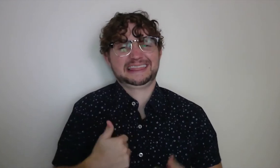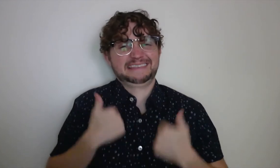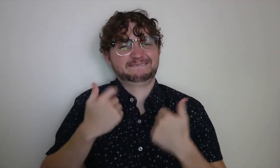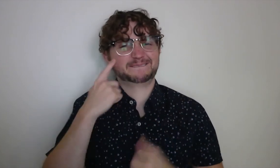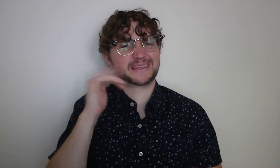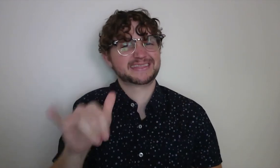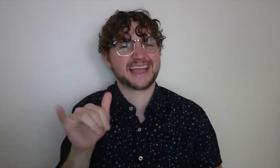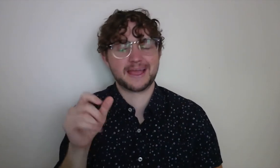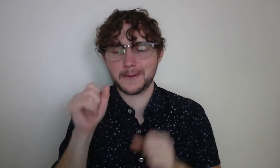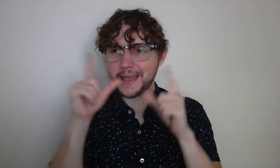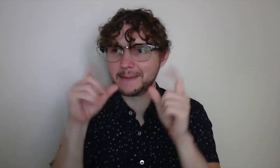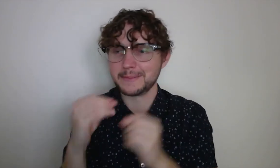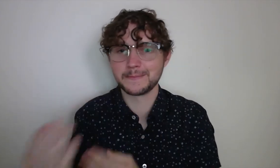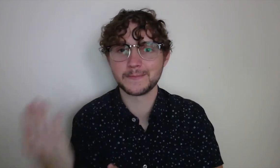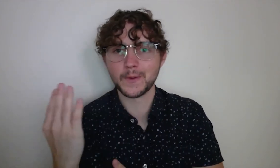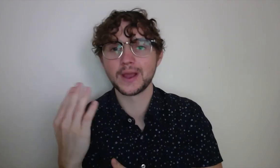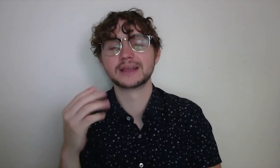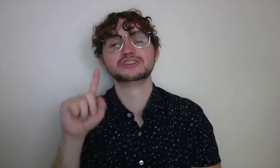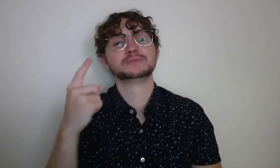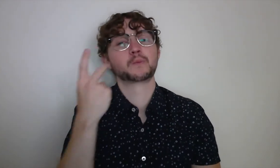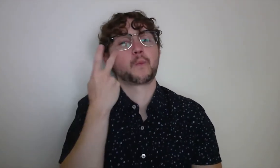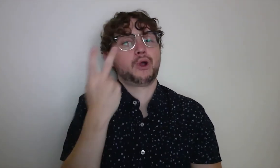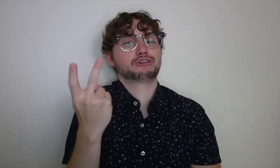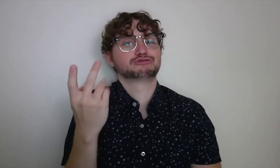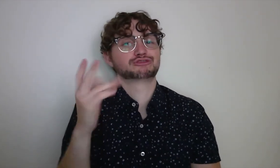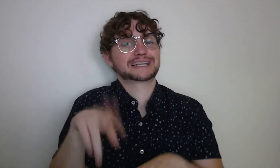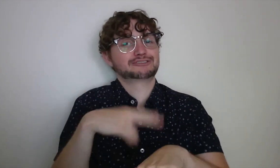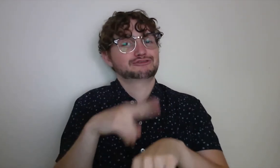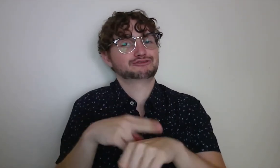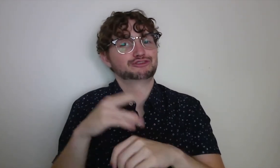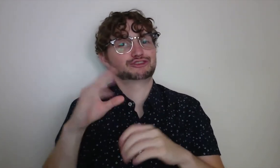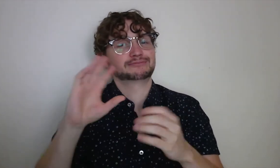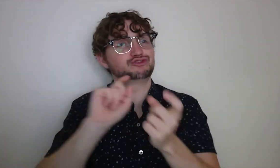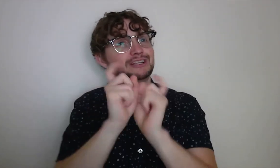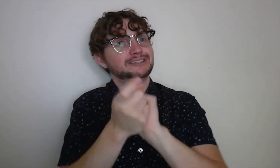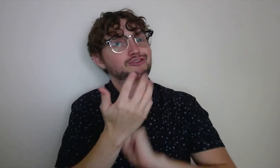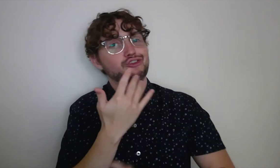I realized that those are my favorite moments waking up early in the morning